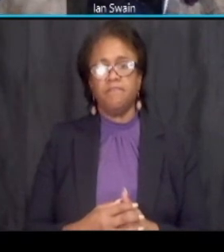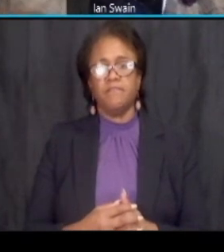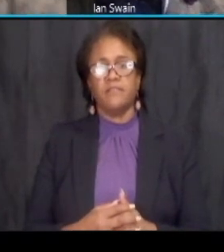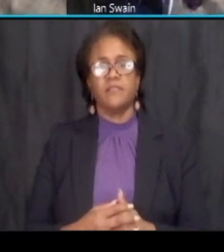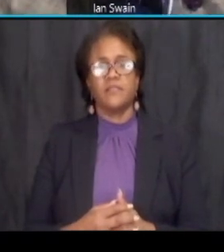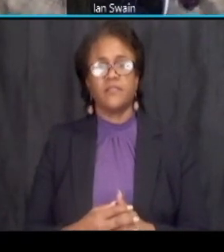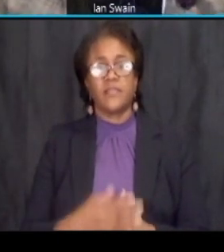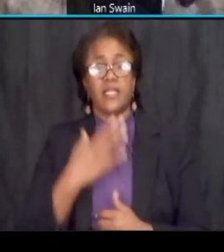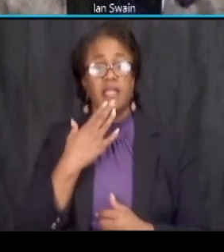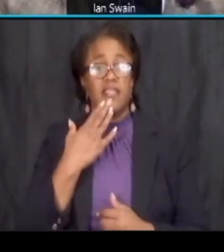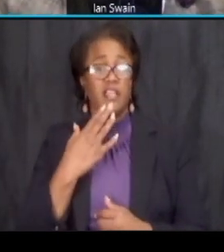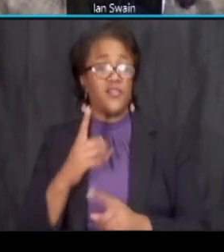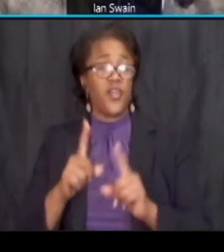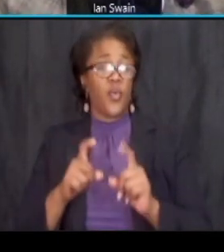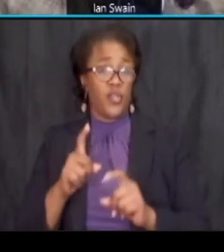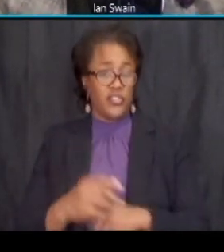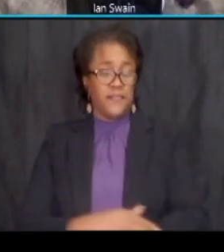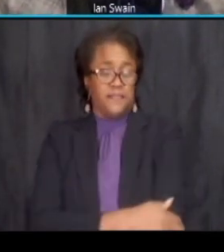thanks for your question thank you